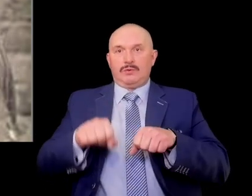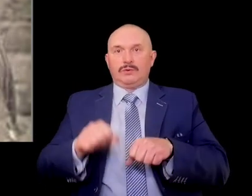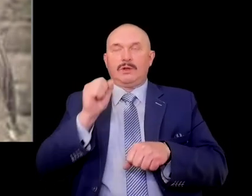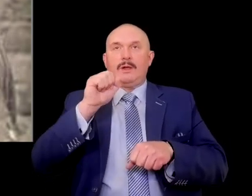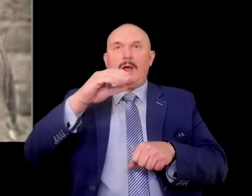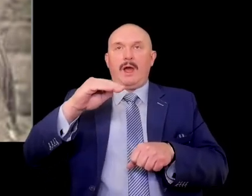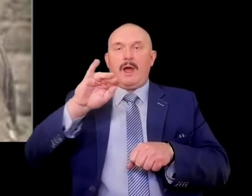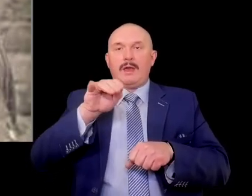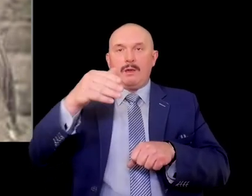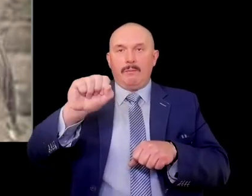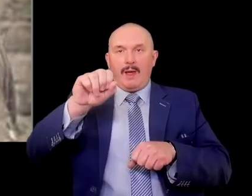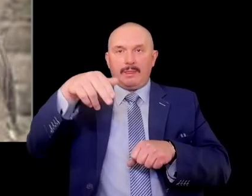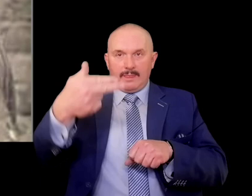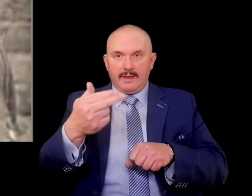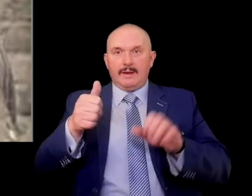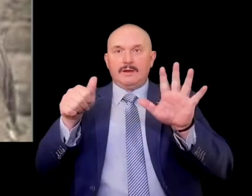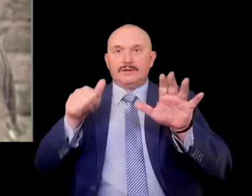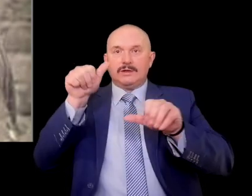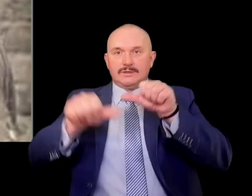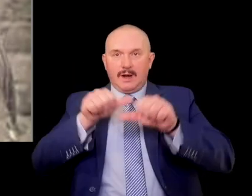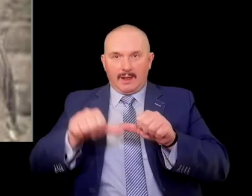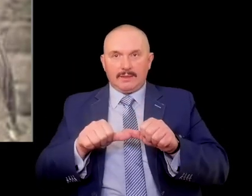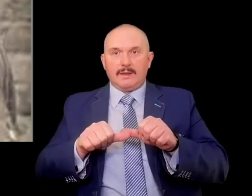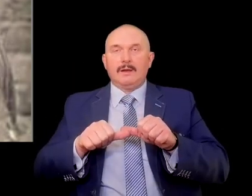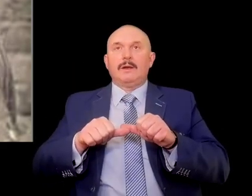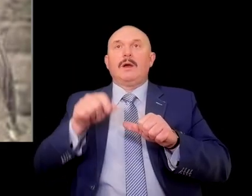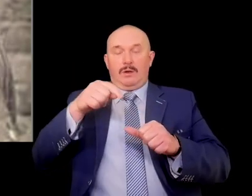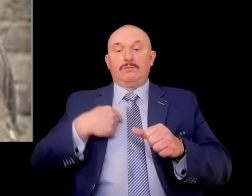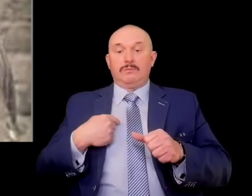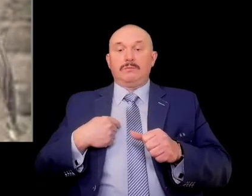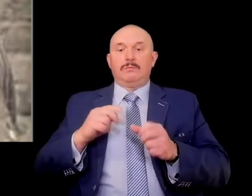After six years, despite his confession to